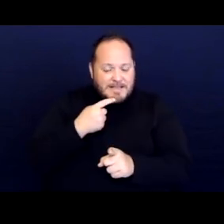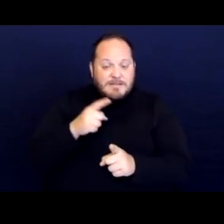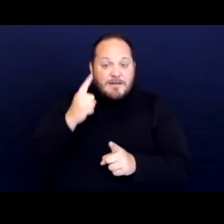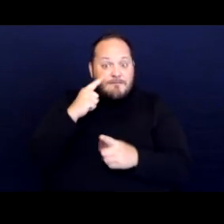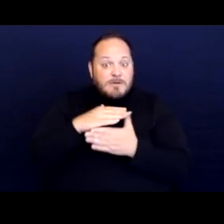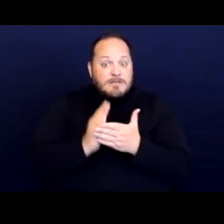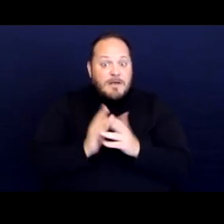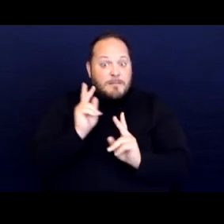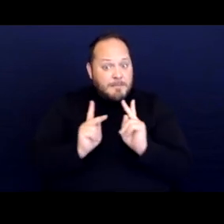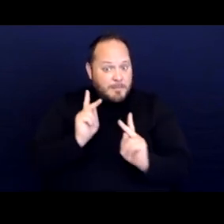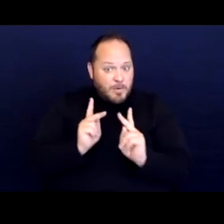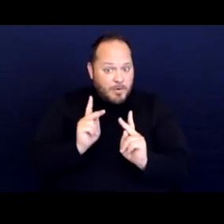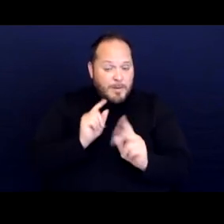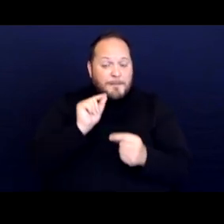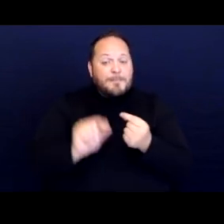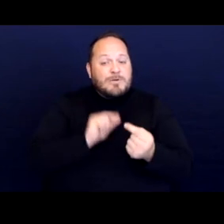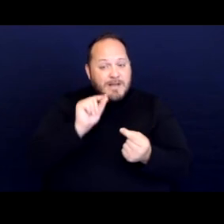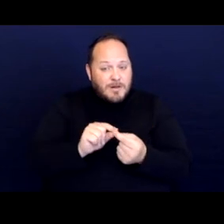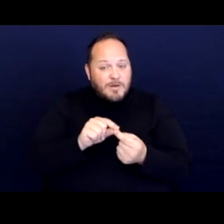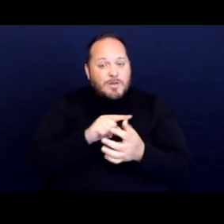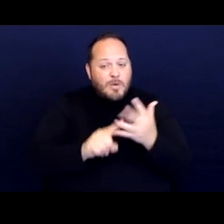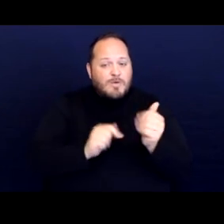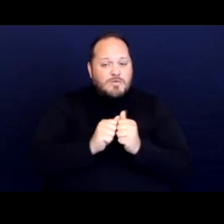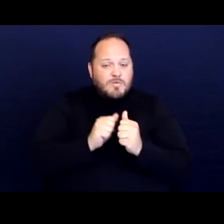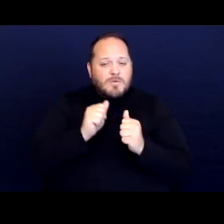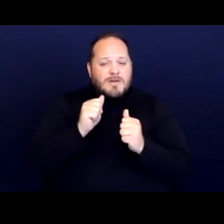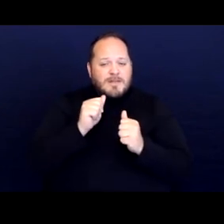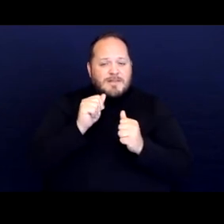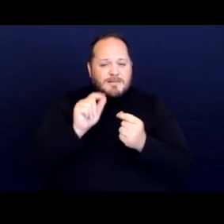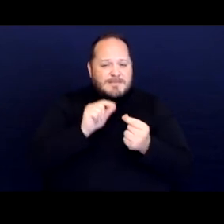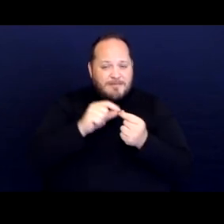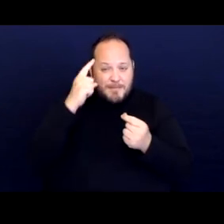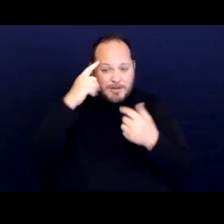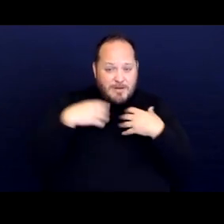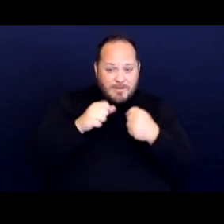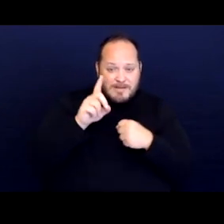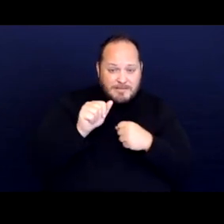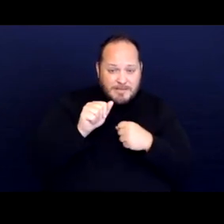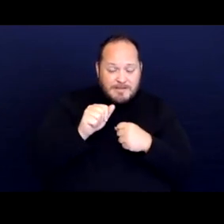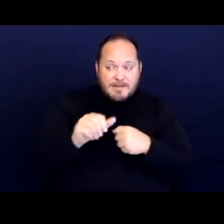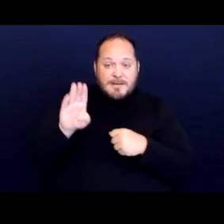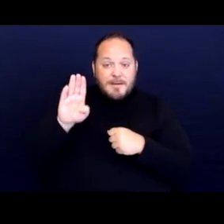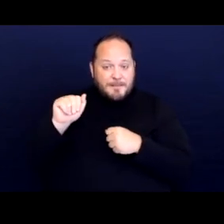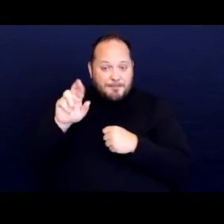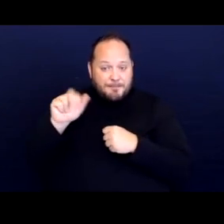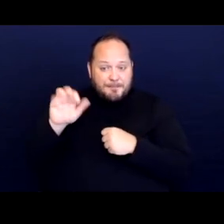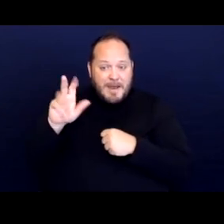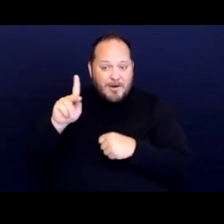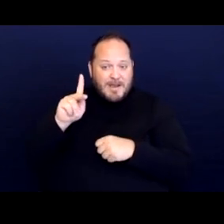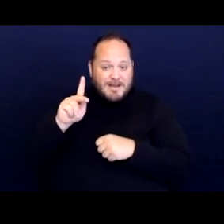particularly those with certain mental health disabilities a Barrack style placement may not be adequate